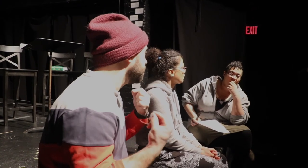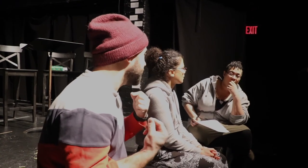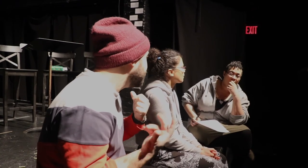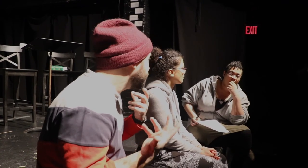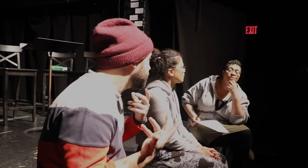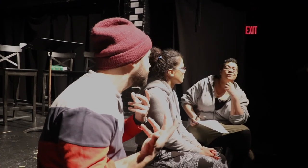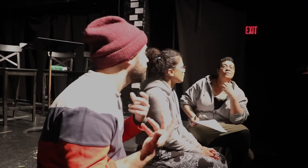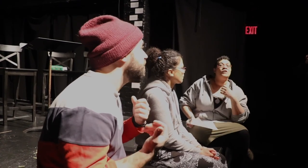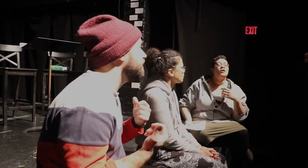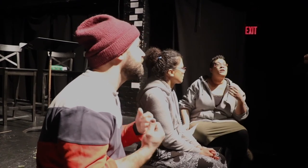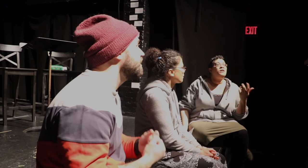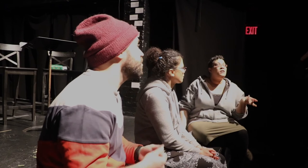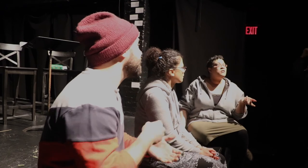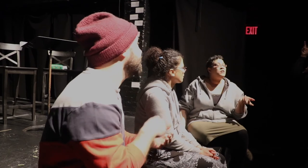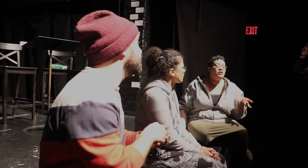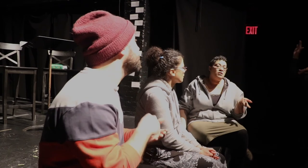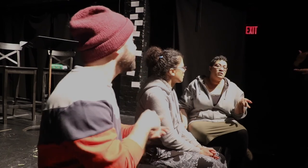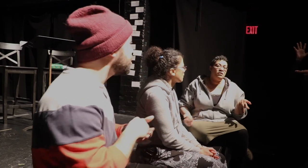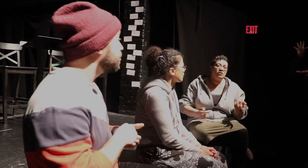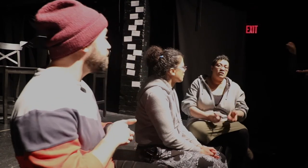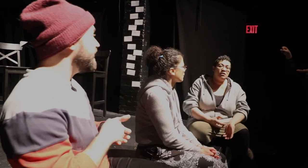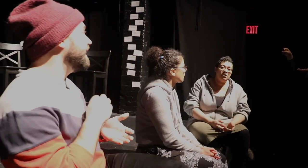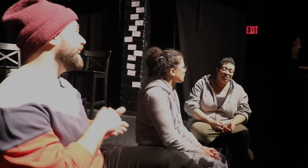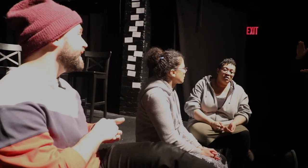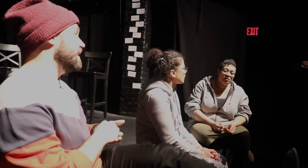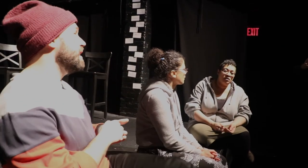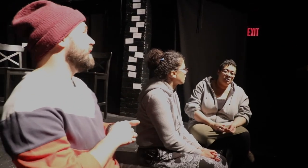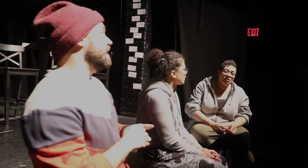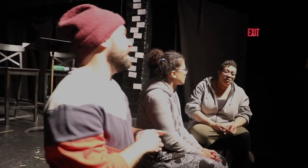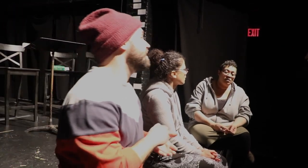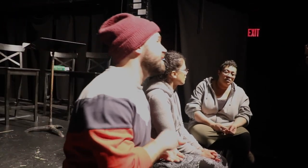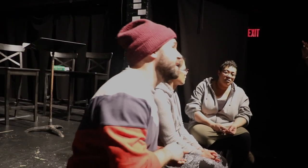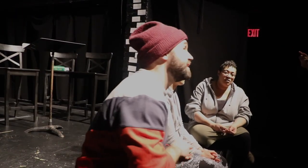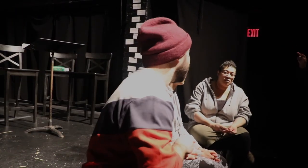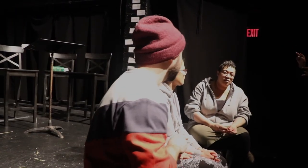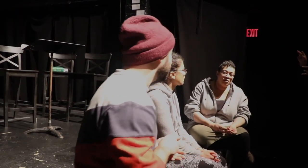my ears, right? So that's an it seems intentional to me and I like that it's that it's silent